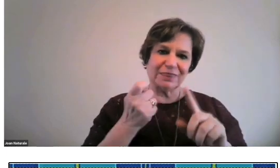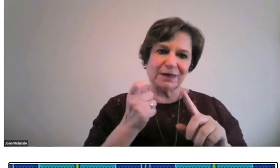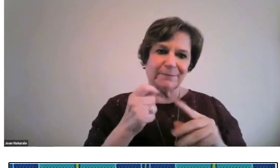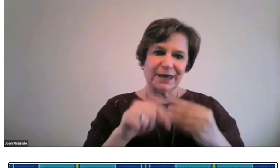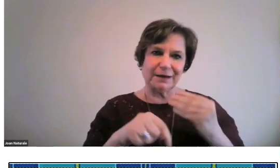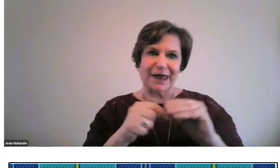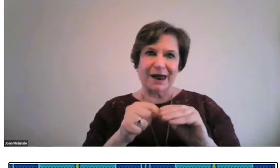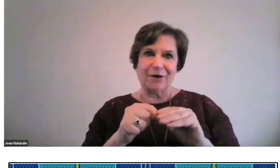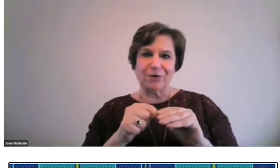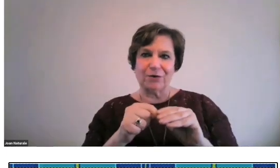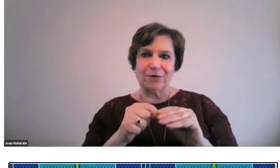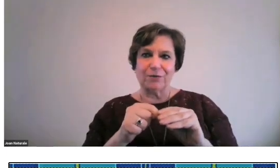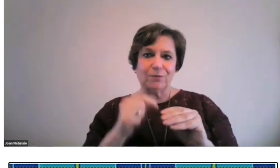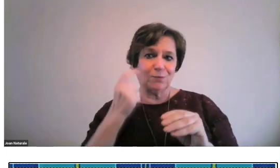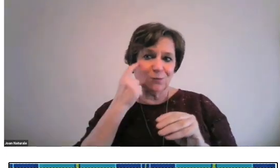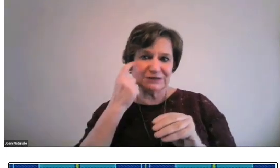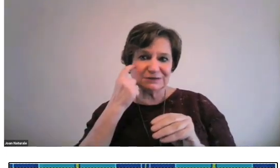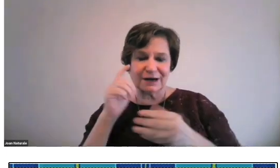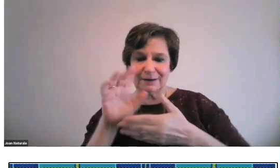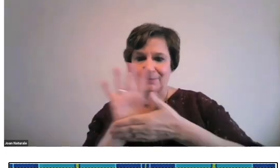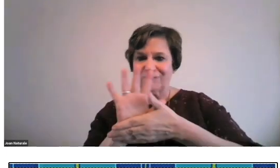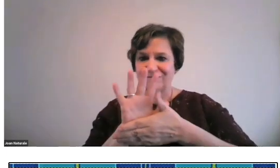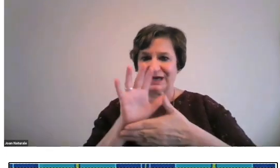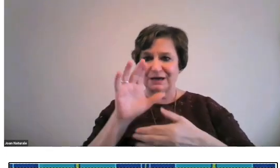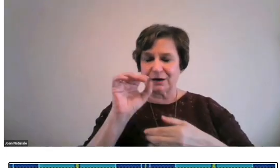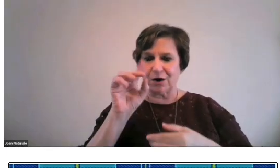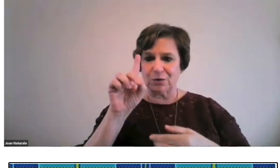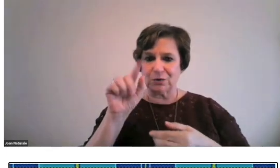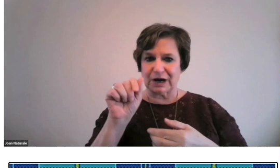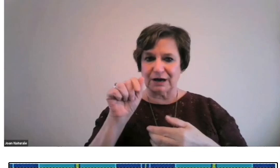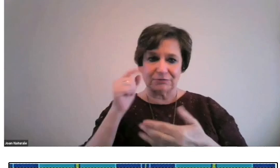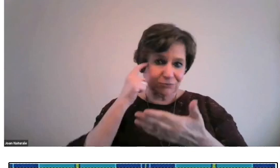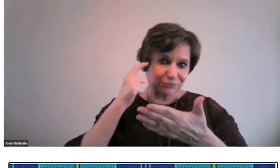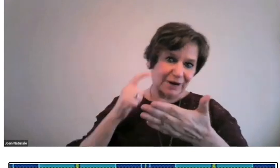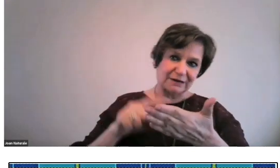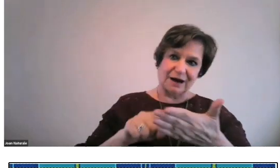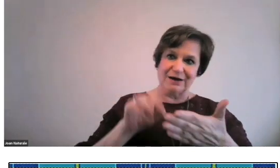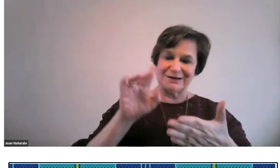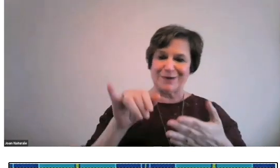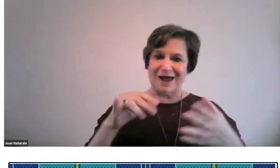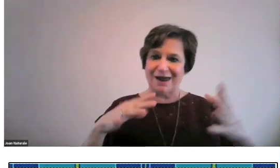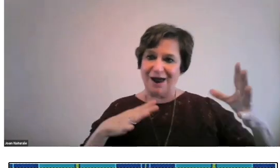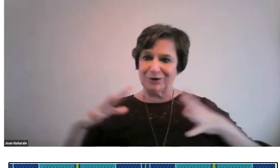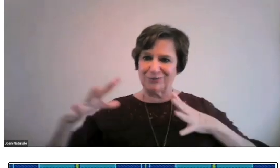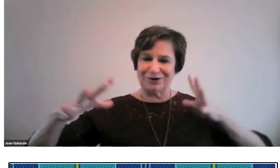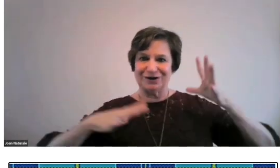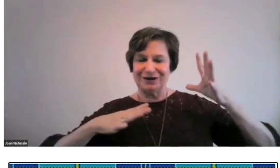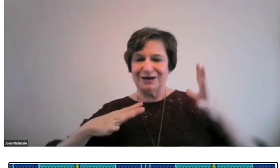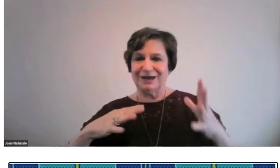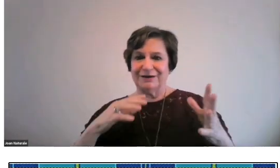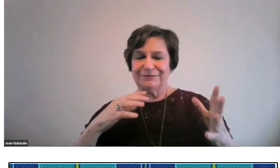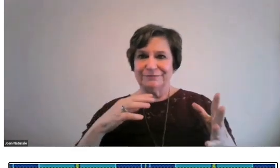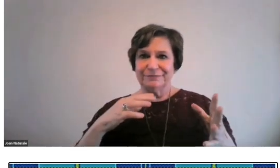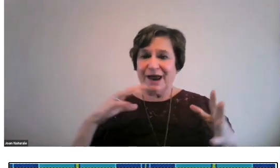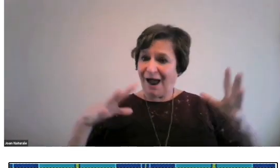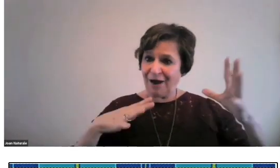I also want to talk a bit about the recent movie CODA, recognized by Hollywood.